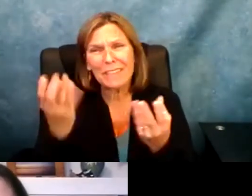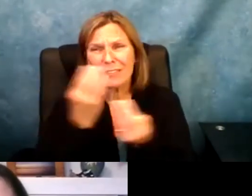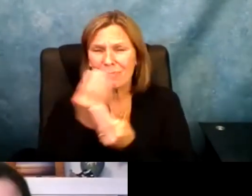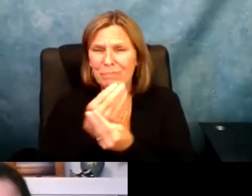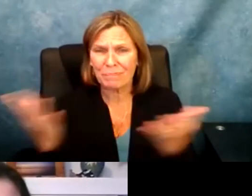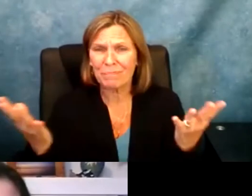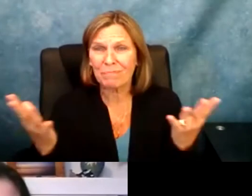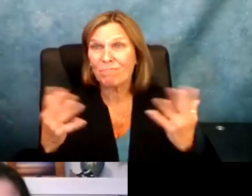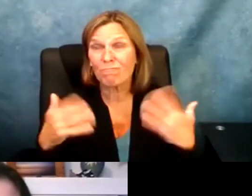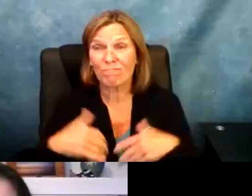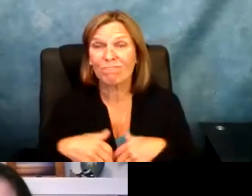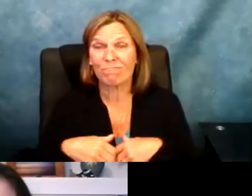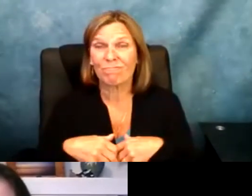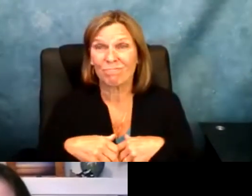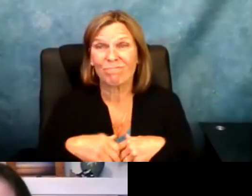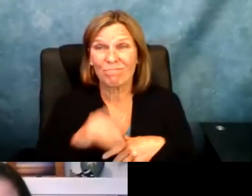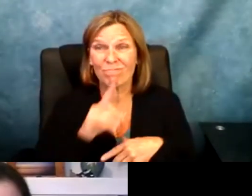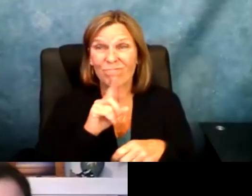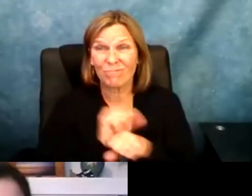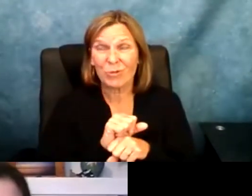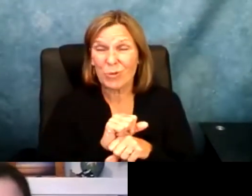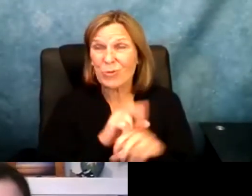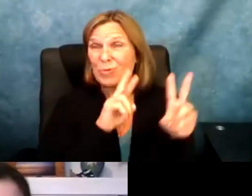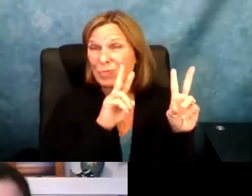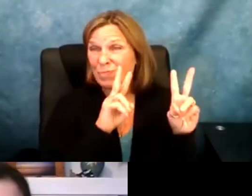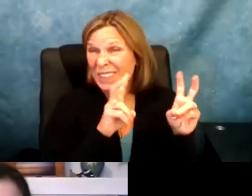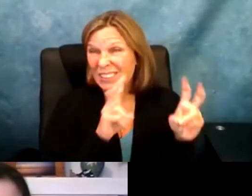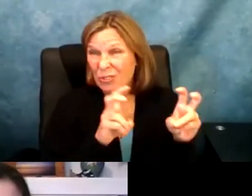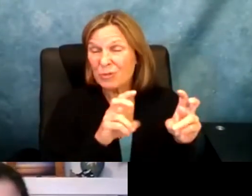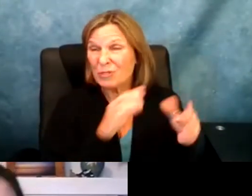it. I just